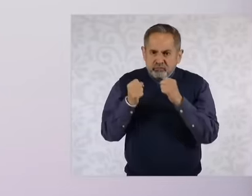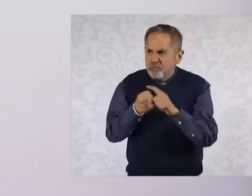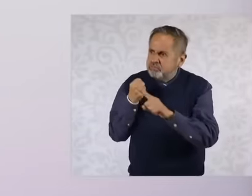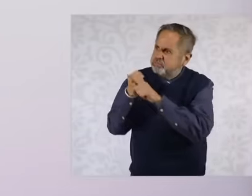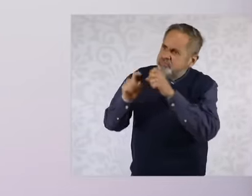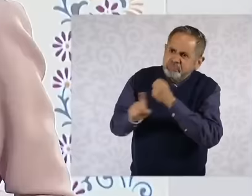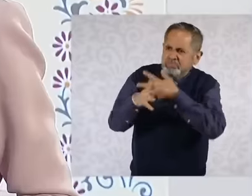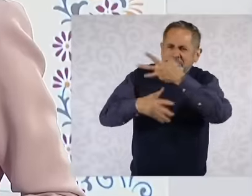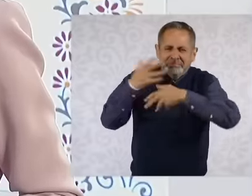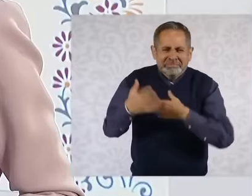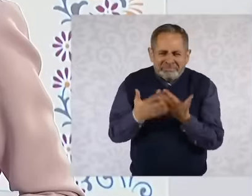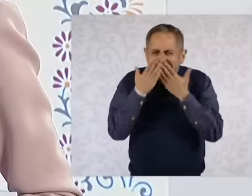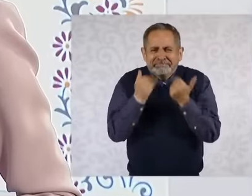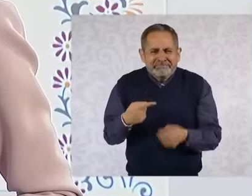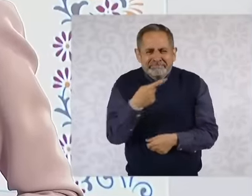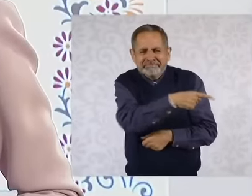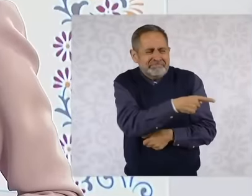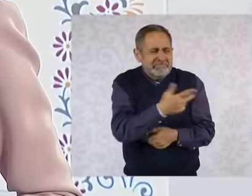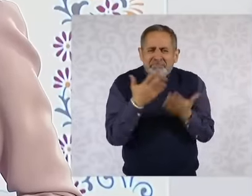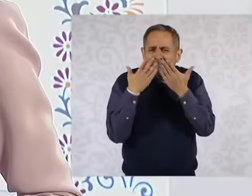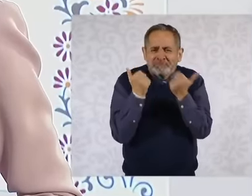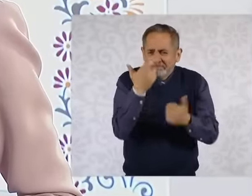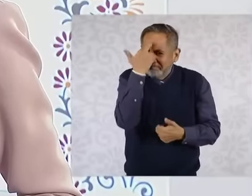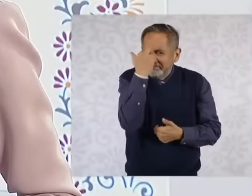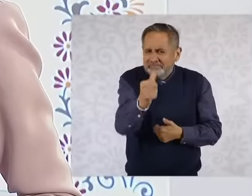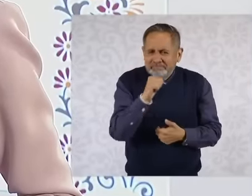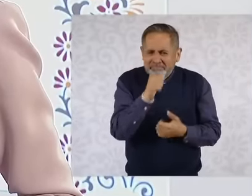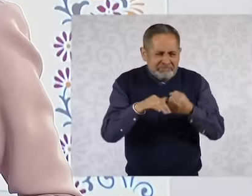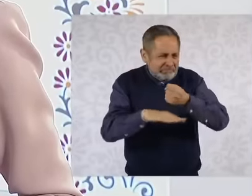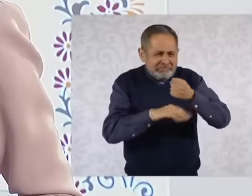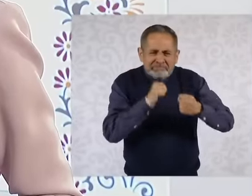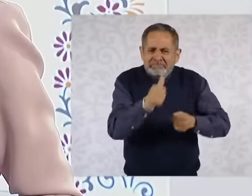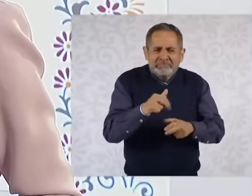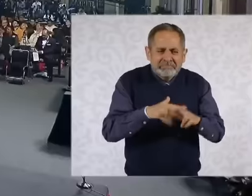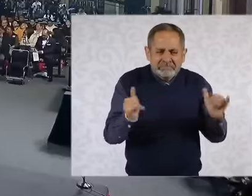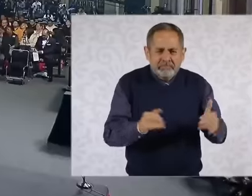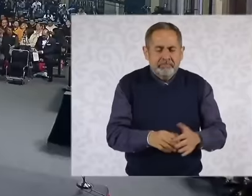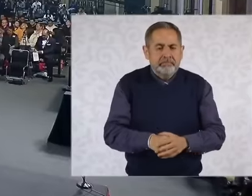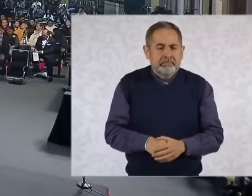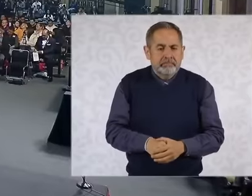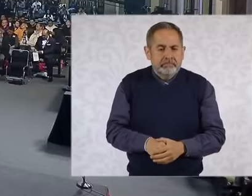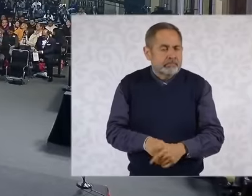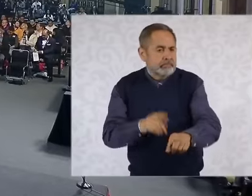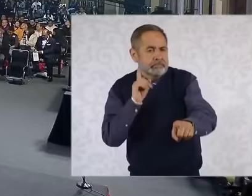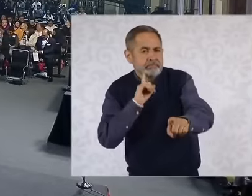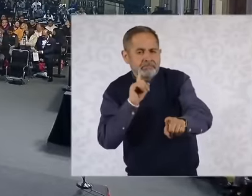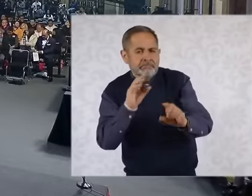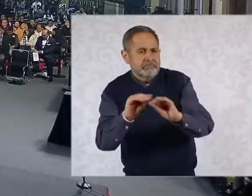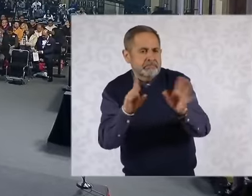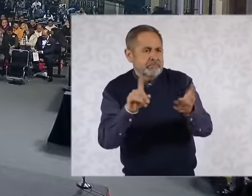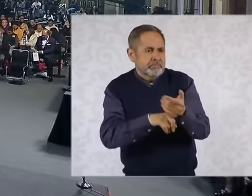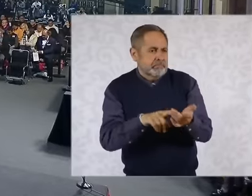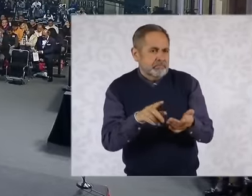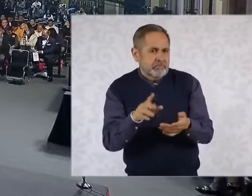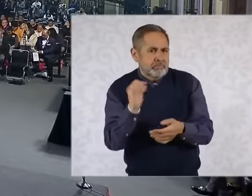has with all these arguments then it is clear that the reform is not in danger that